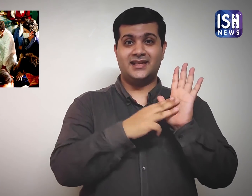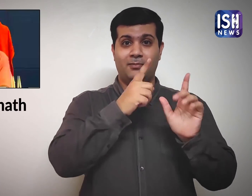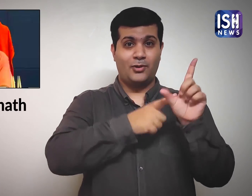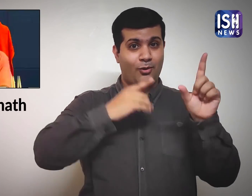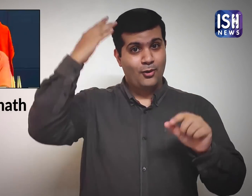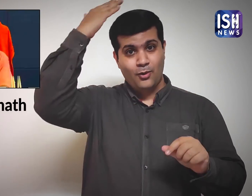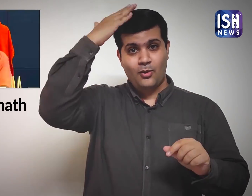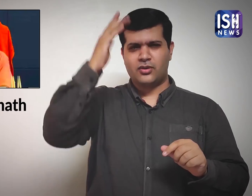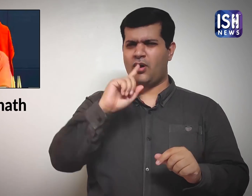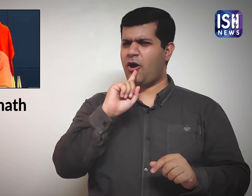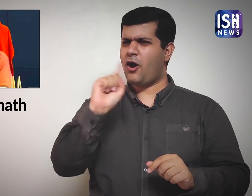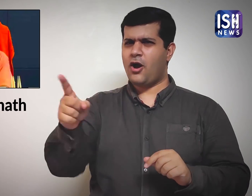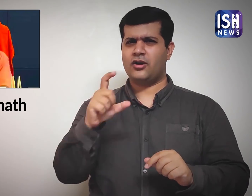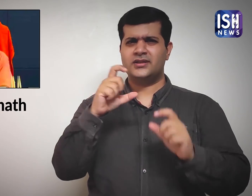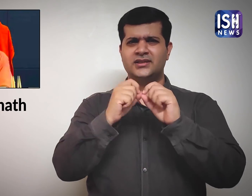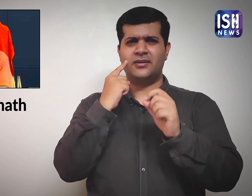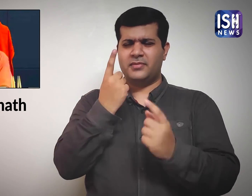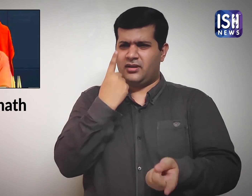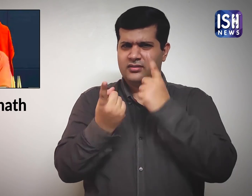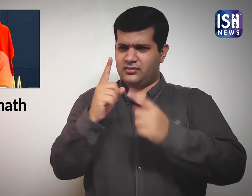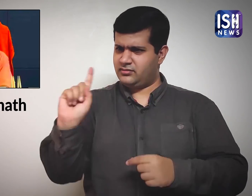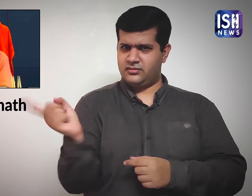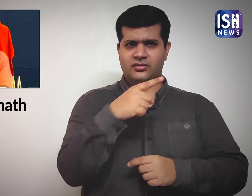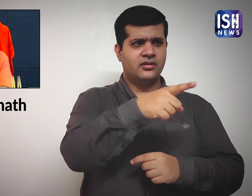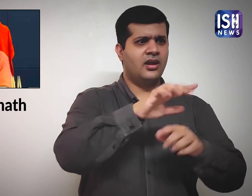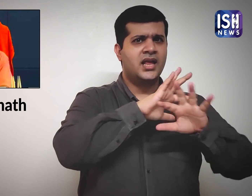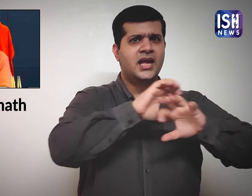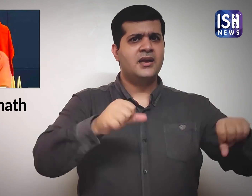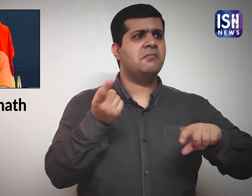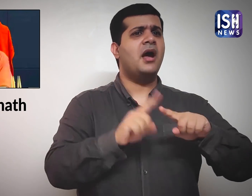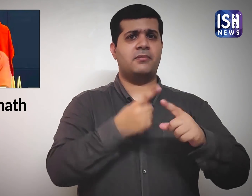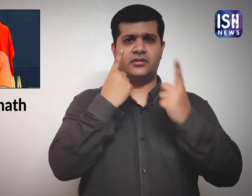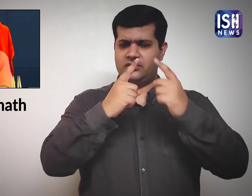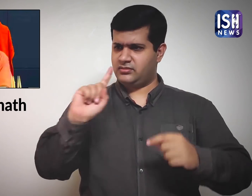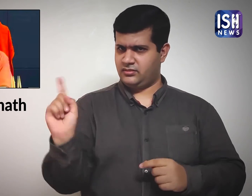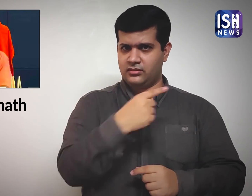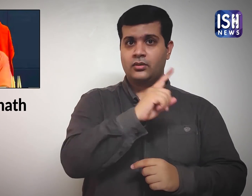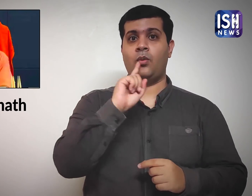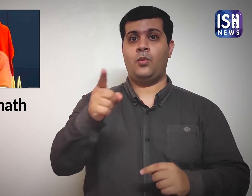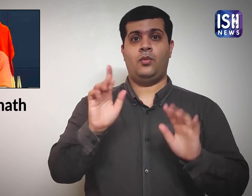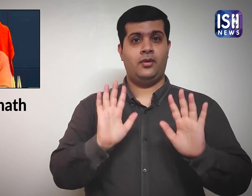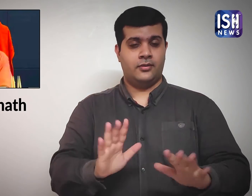Uttar Pradesh Chief Minister Yogi Adityanath has ordered a CBI probe into the rape.